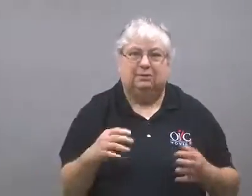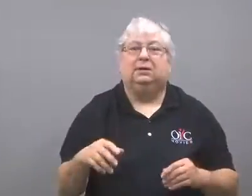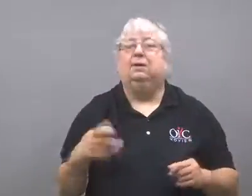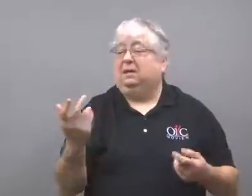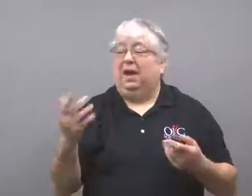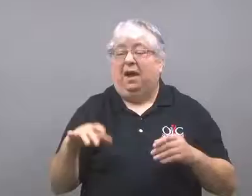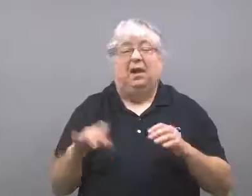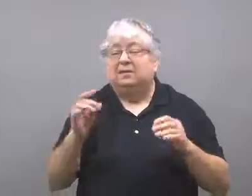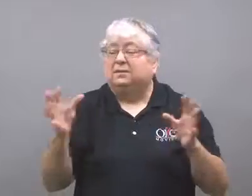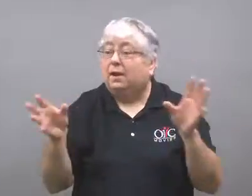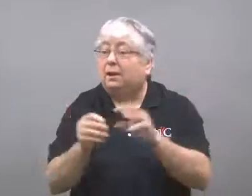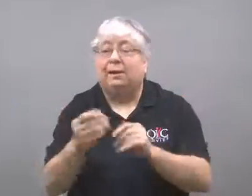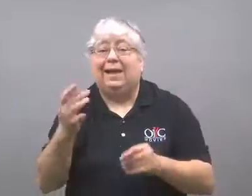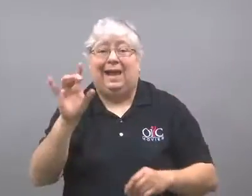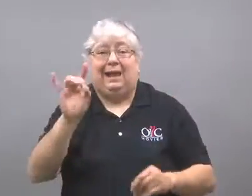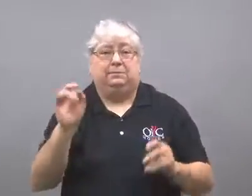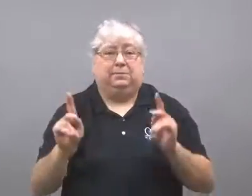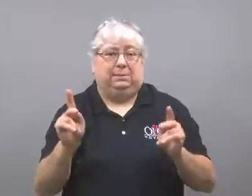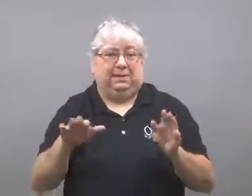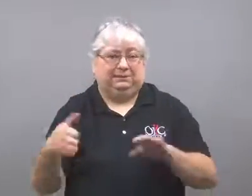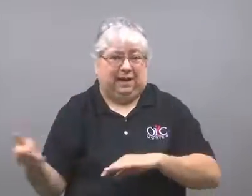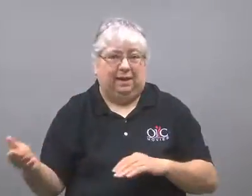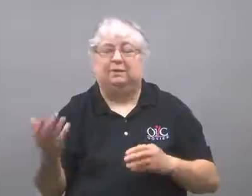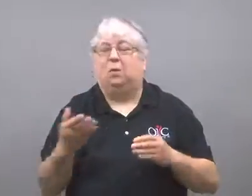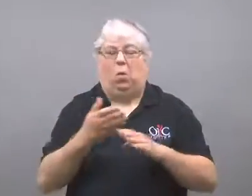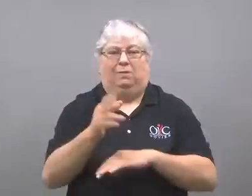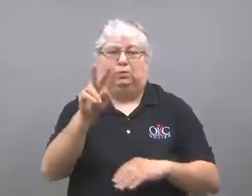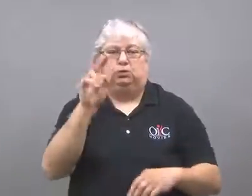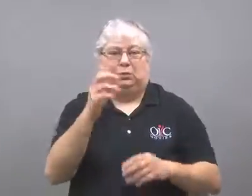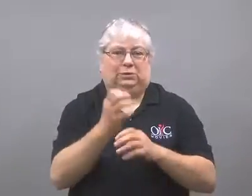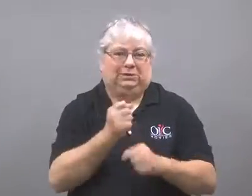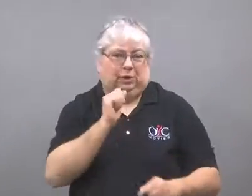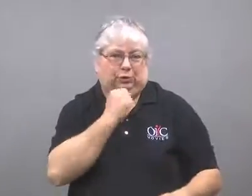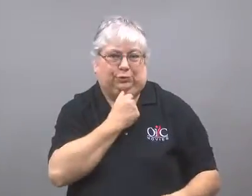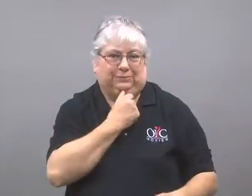Eight people were killed and over 200 injured.